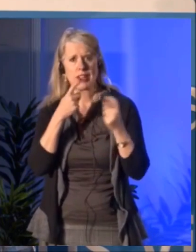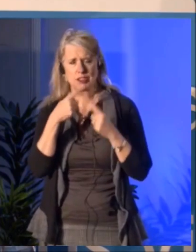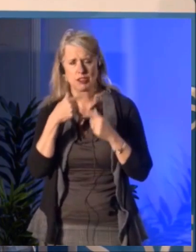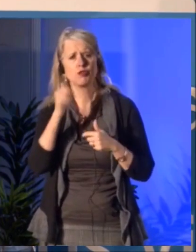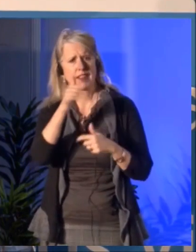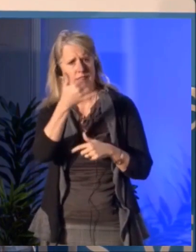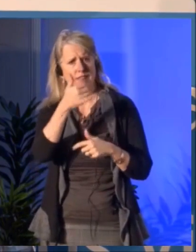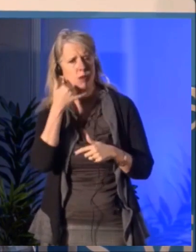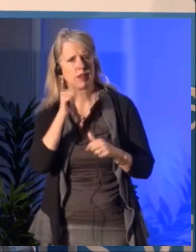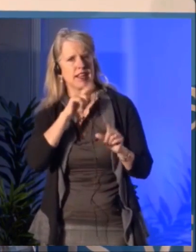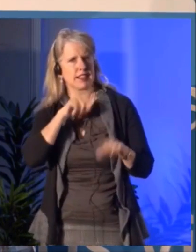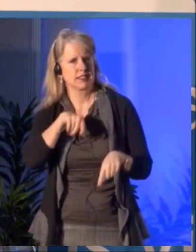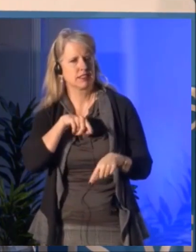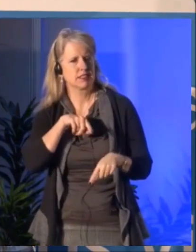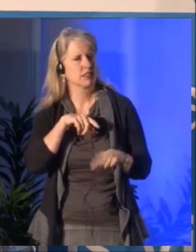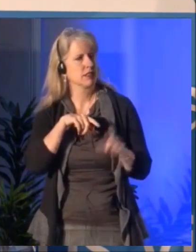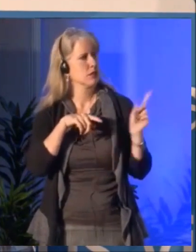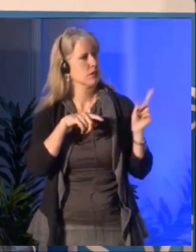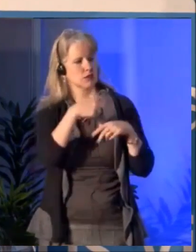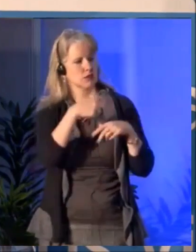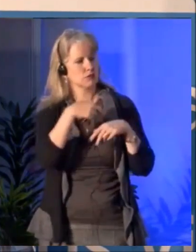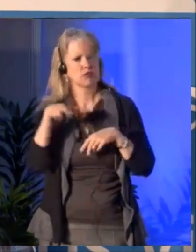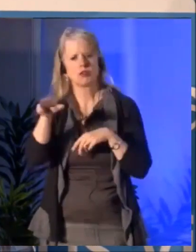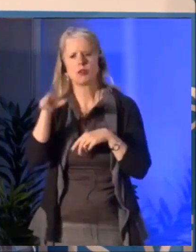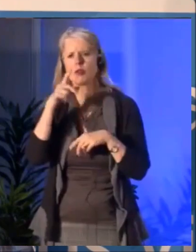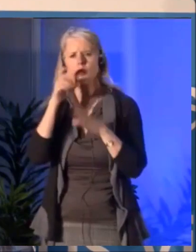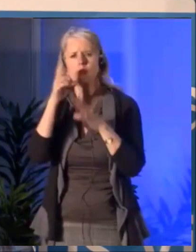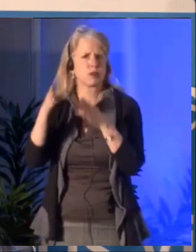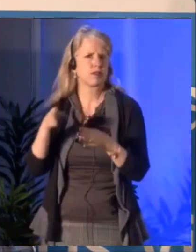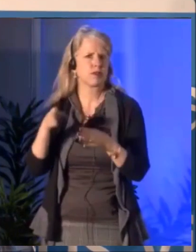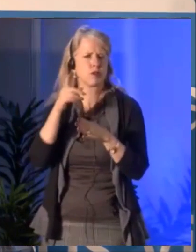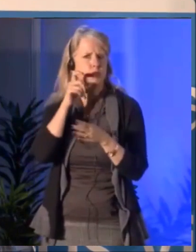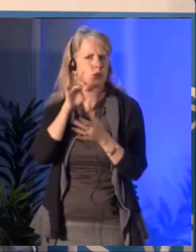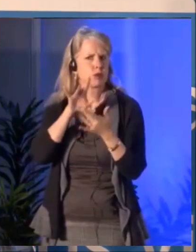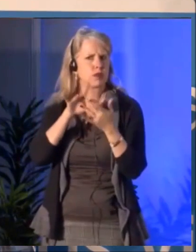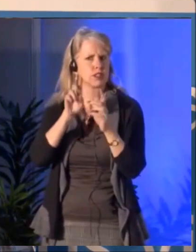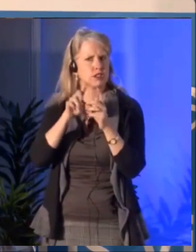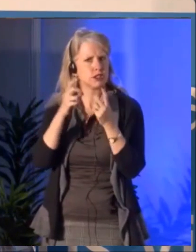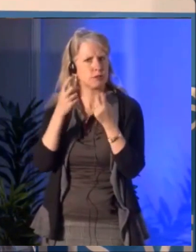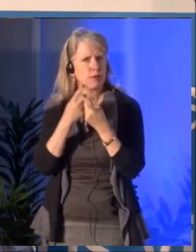ask the Council you know directly online, on phone and all that we'll answer that.